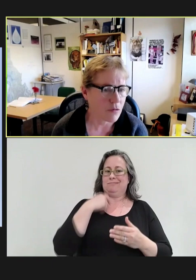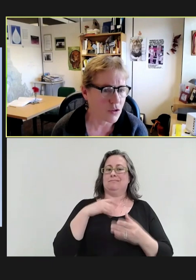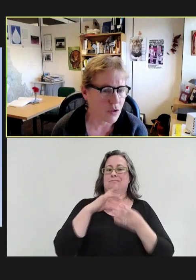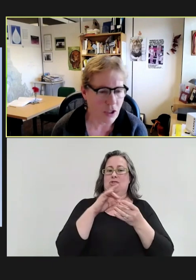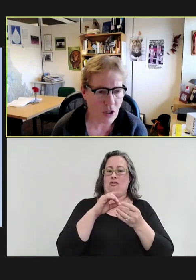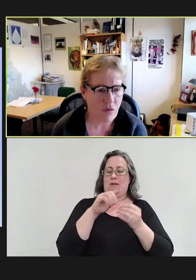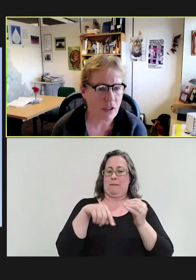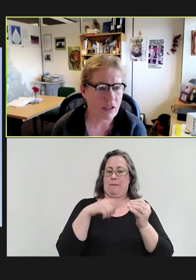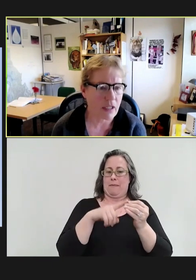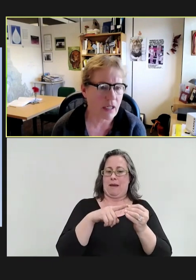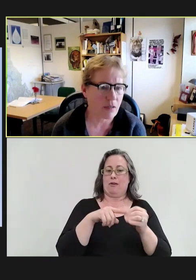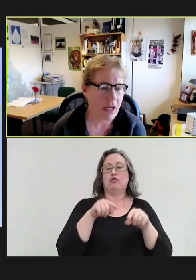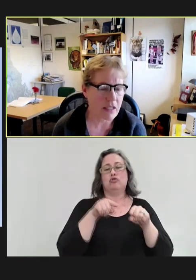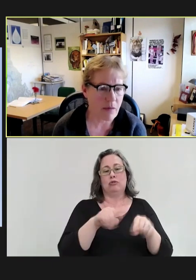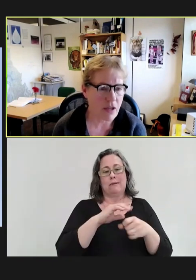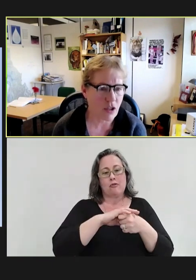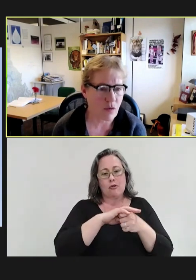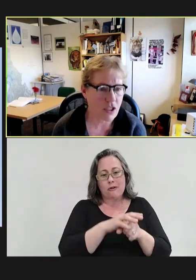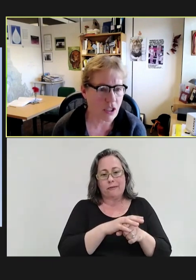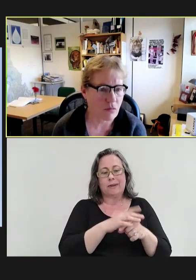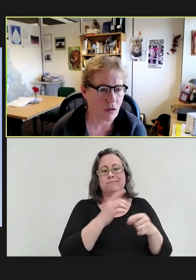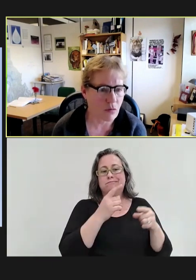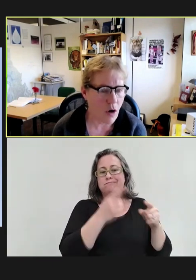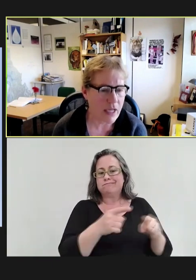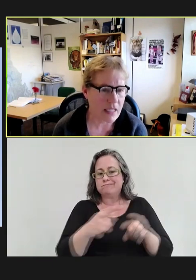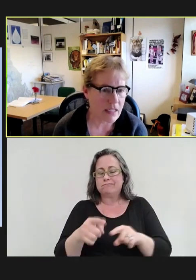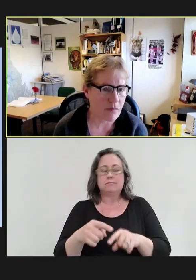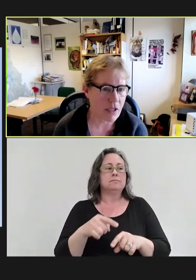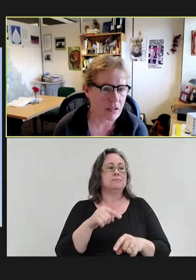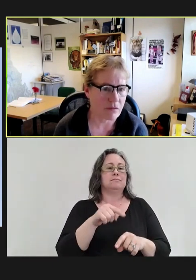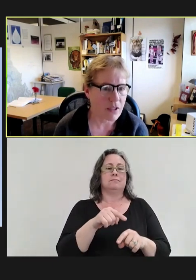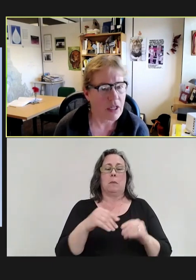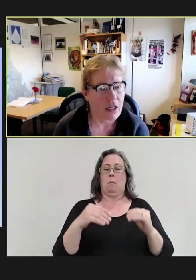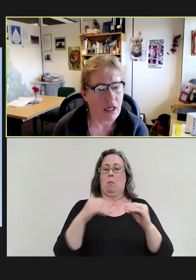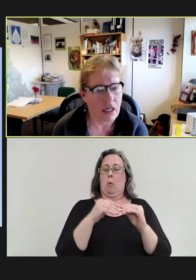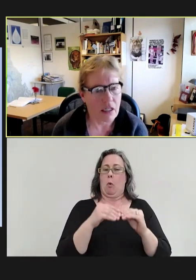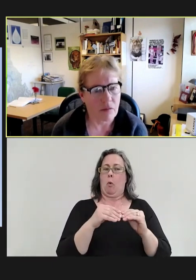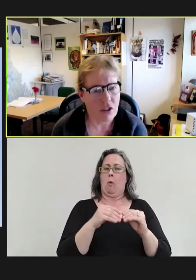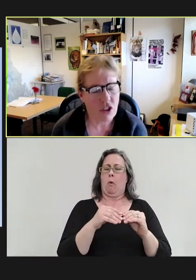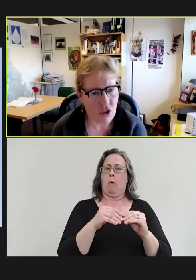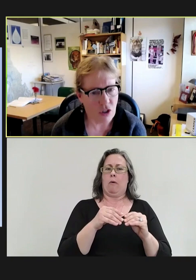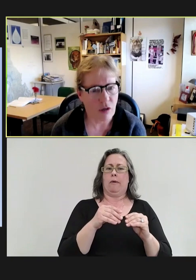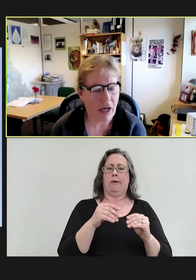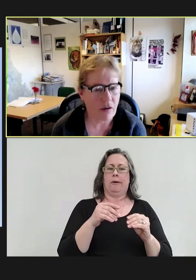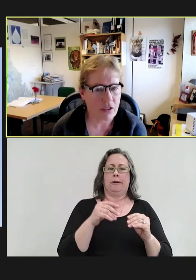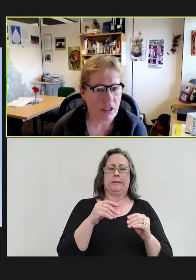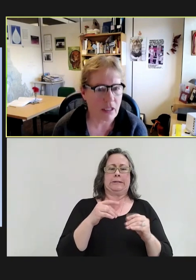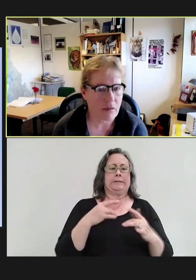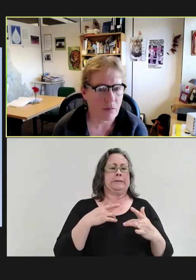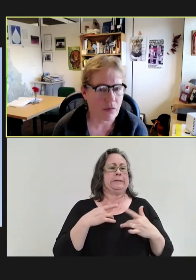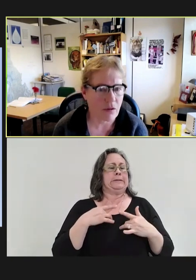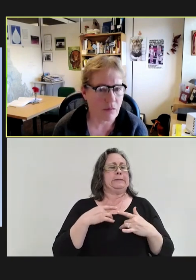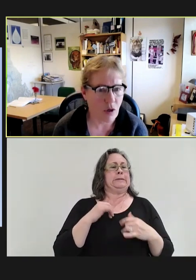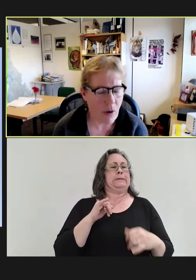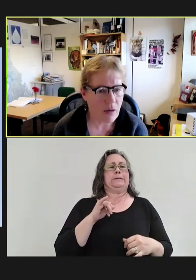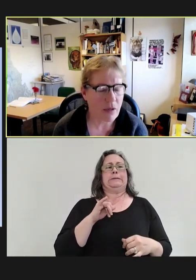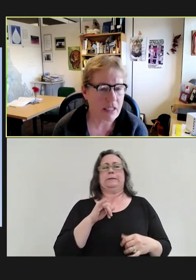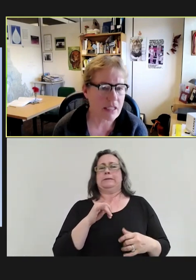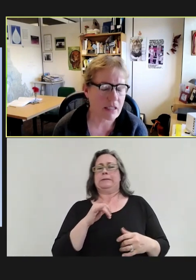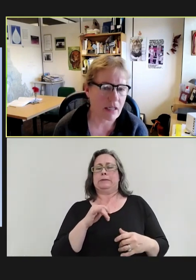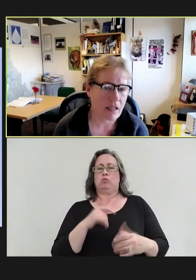during the COVID pandemic, there was a growing sentiment of concern about requirements,